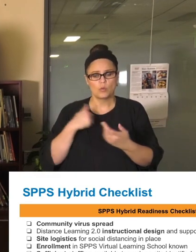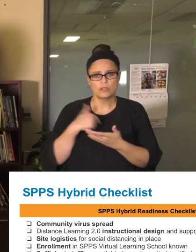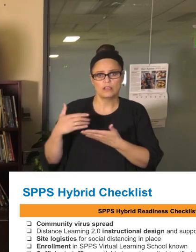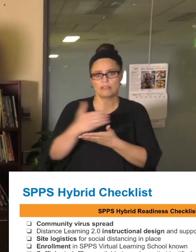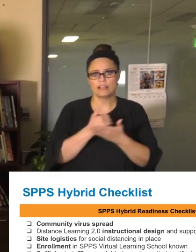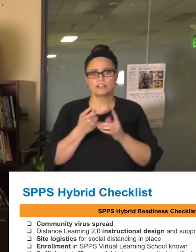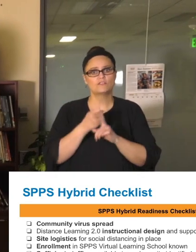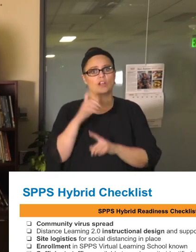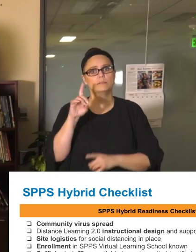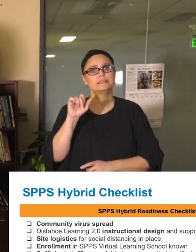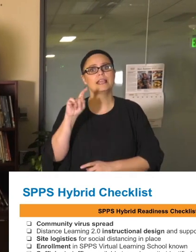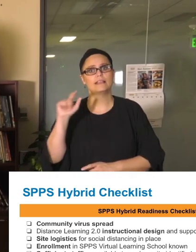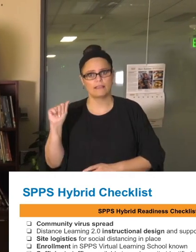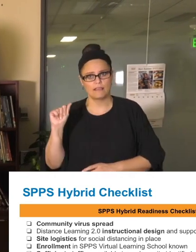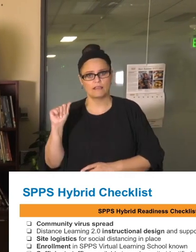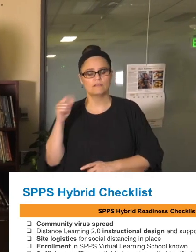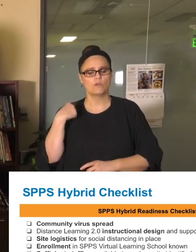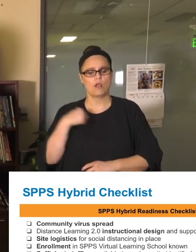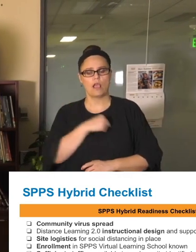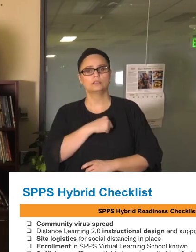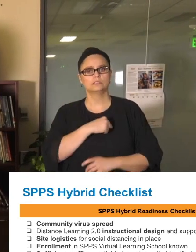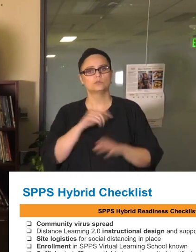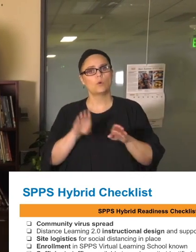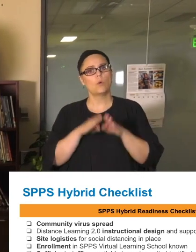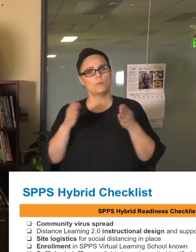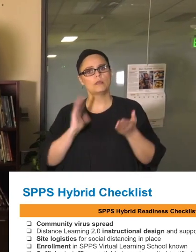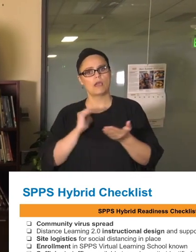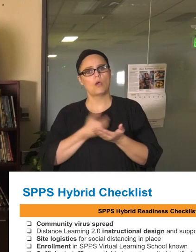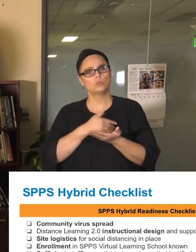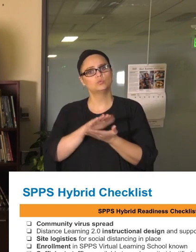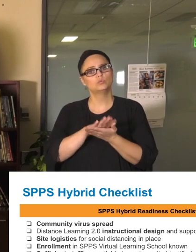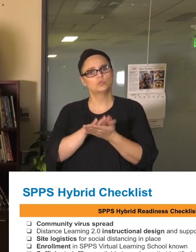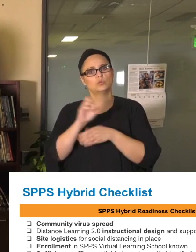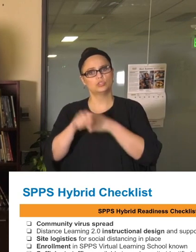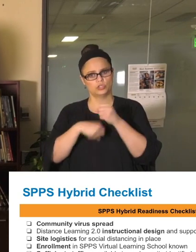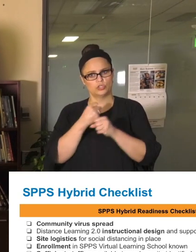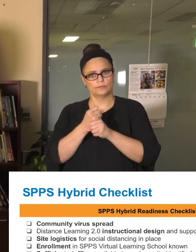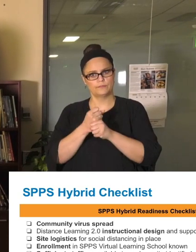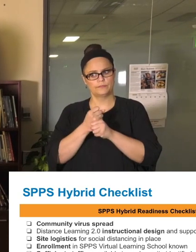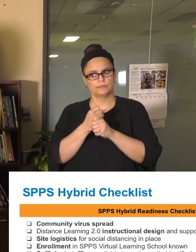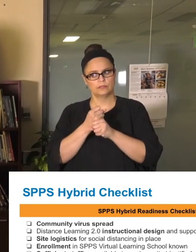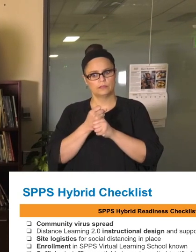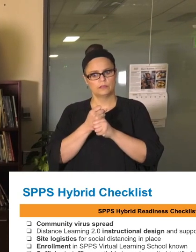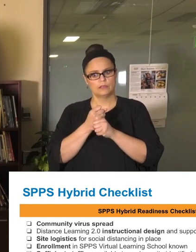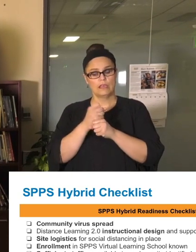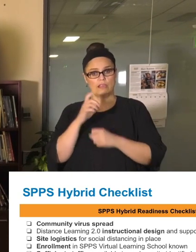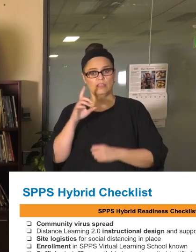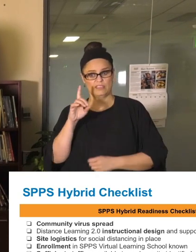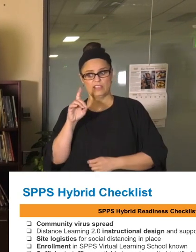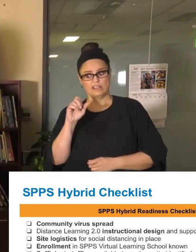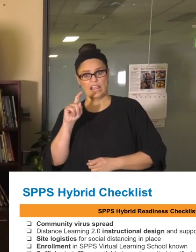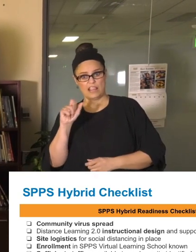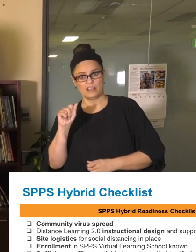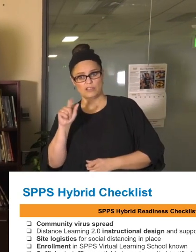for us to open up our school year, and you might know that the data that we are provided with did provide us the